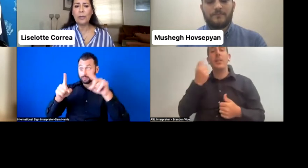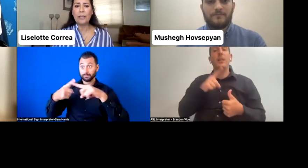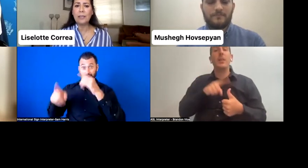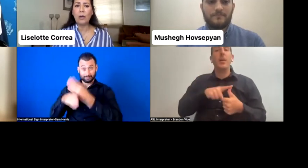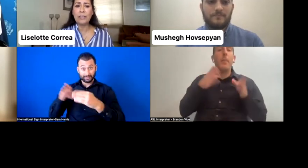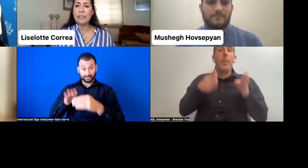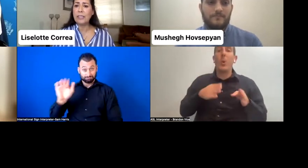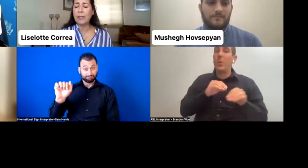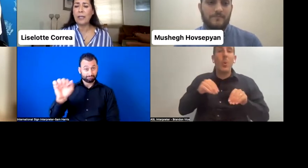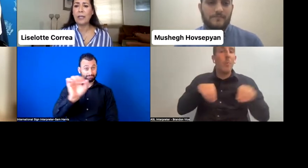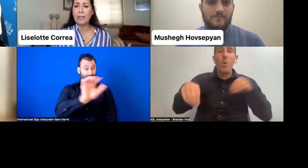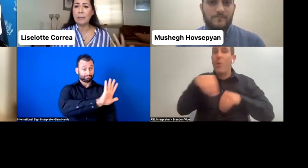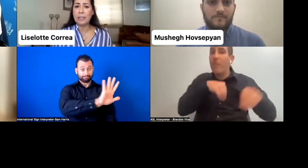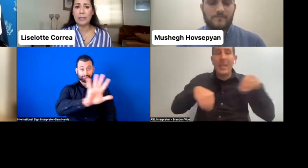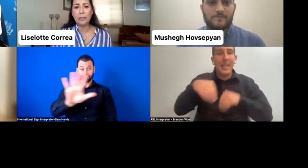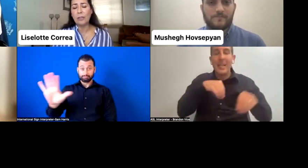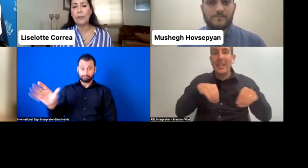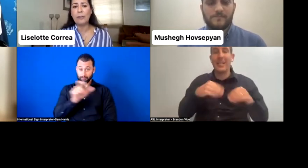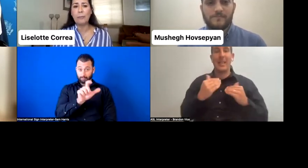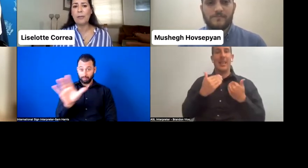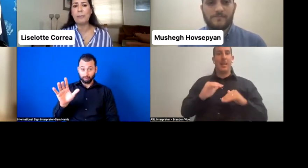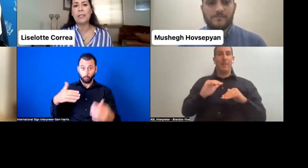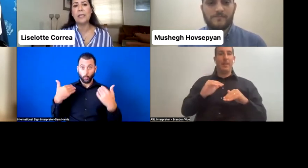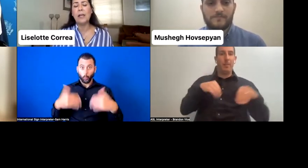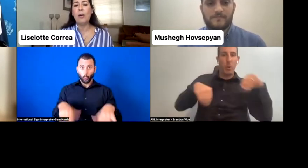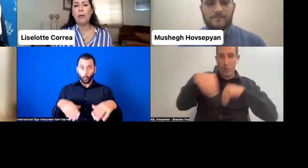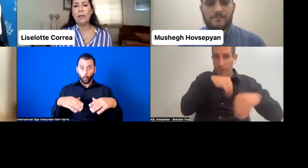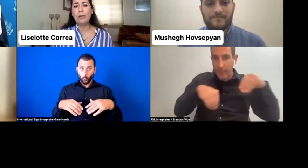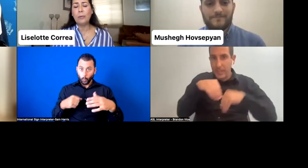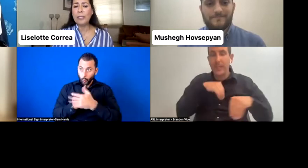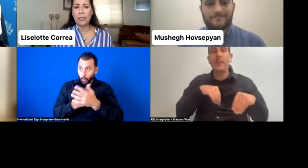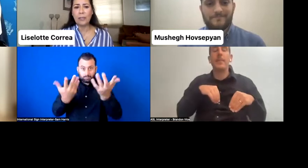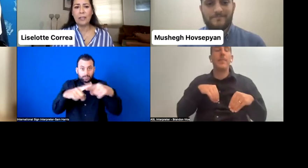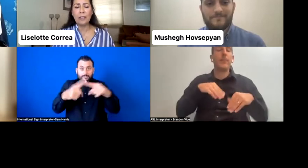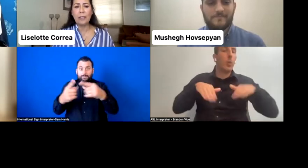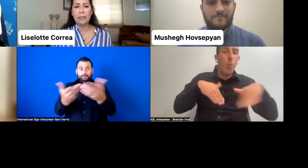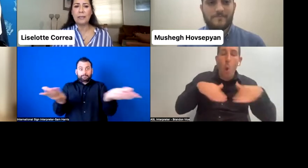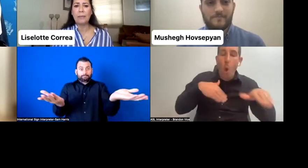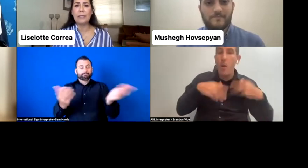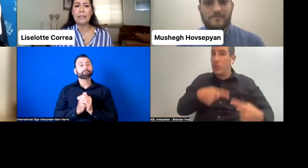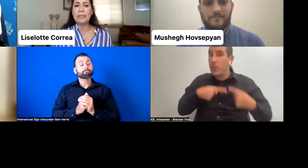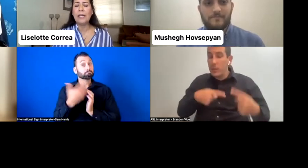have auditive limitations or impairment, or visual disabilities.